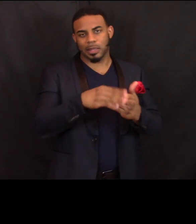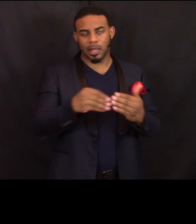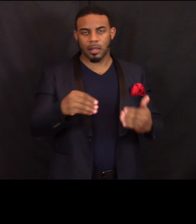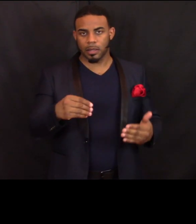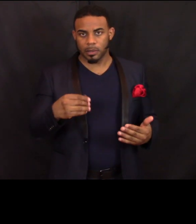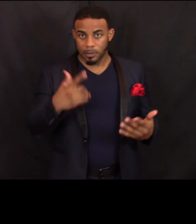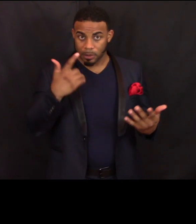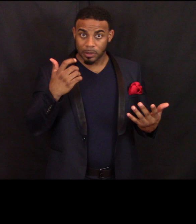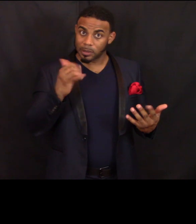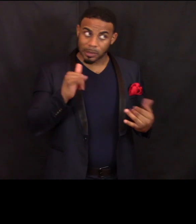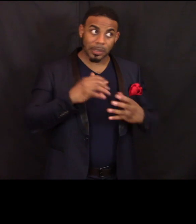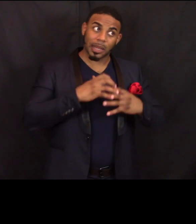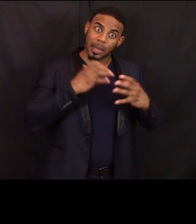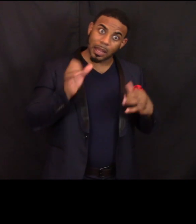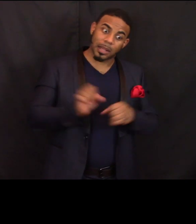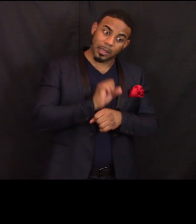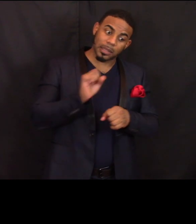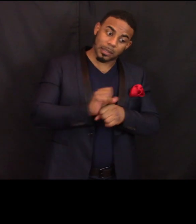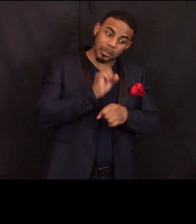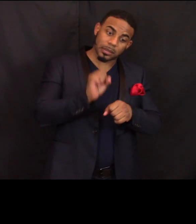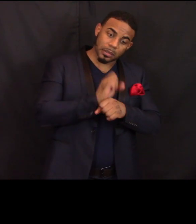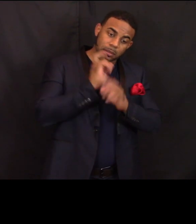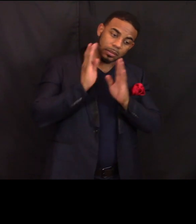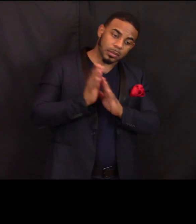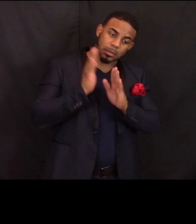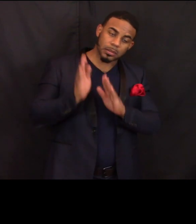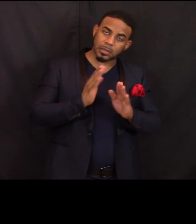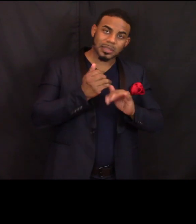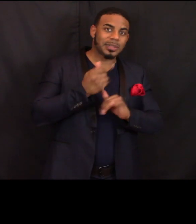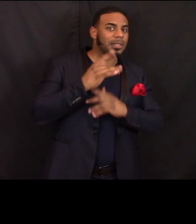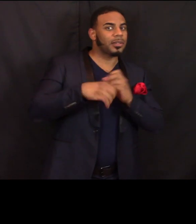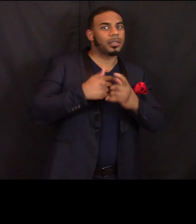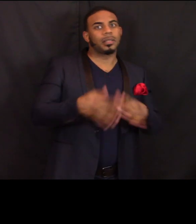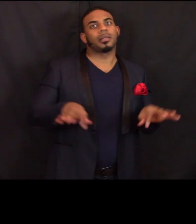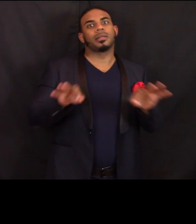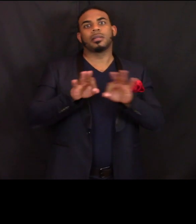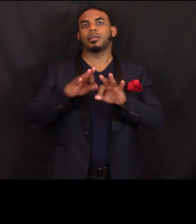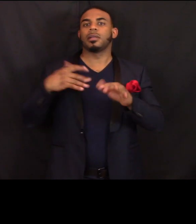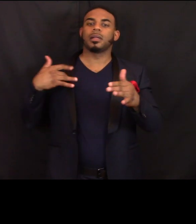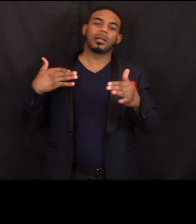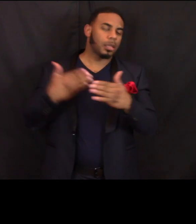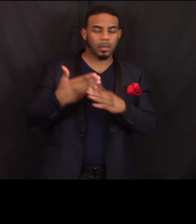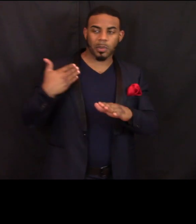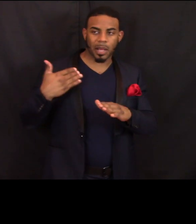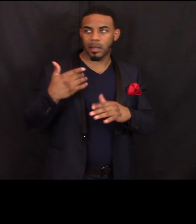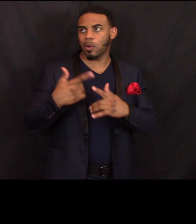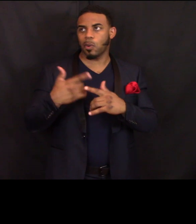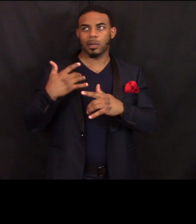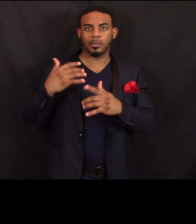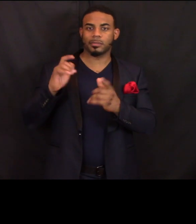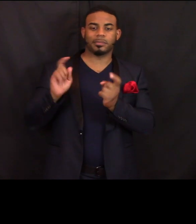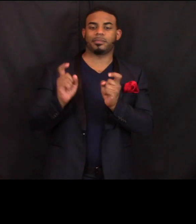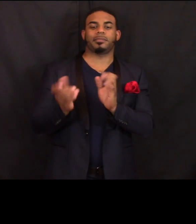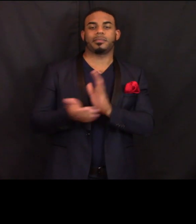because you know that's a lot of work to prepare several years worth of prior year or amended returns.